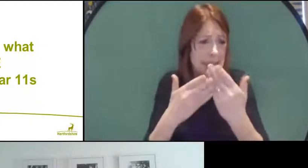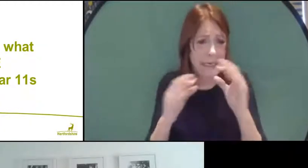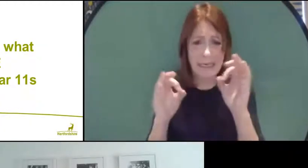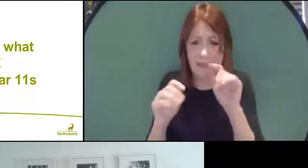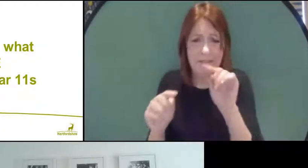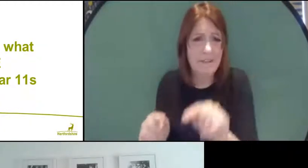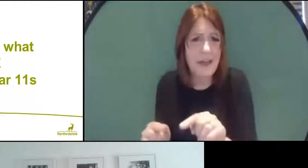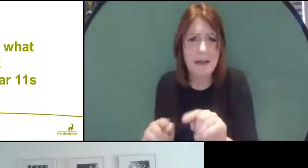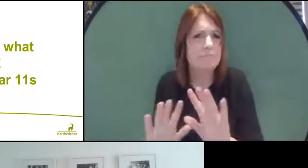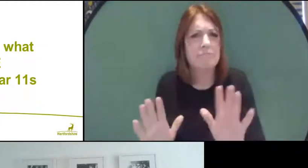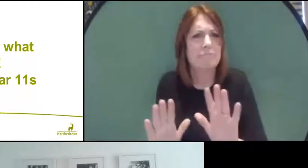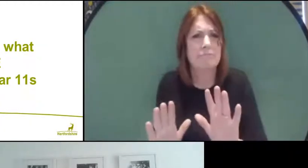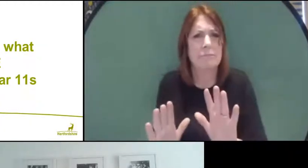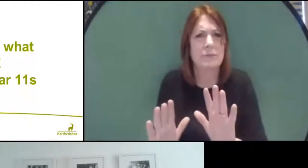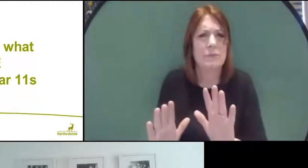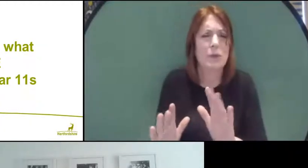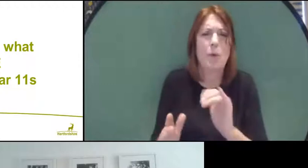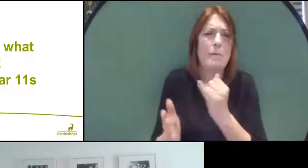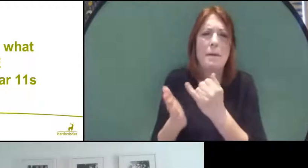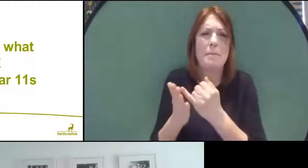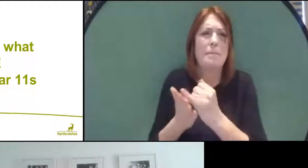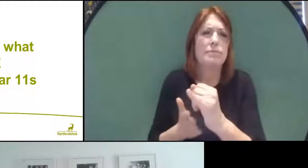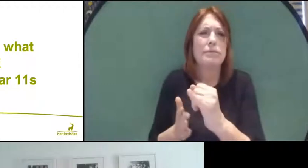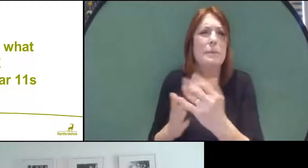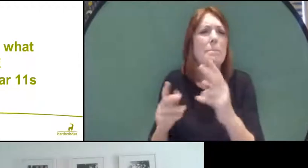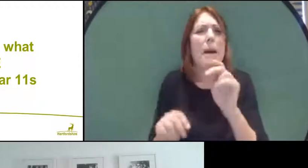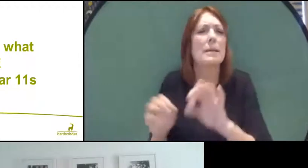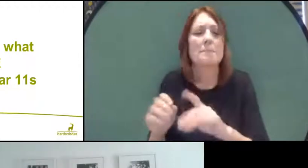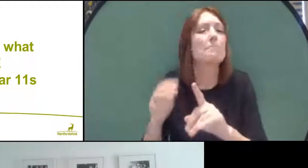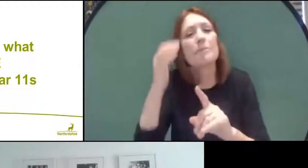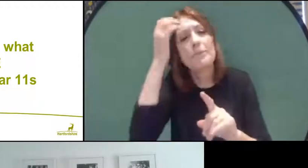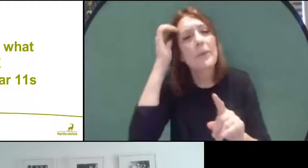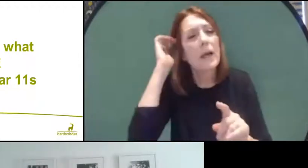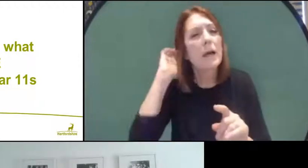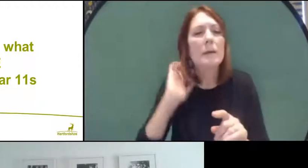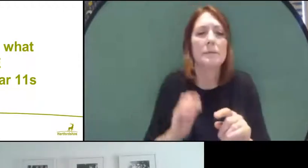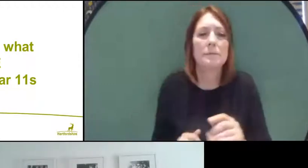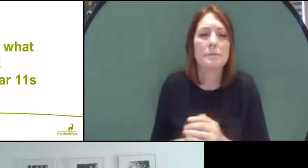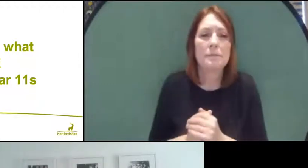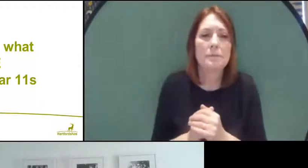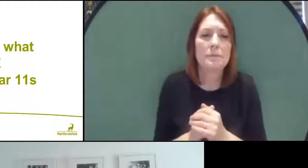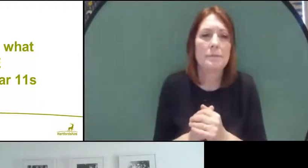Okay, so it's very clear that it has to take account of time missed - that's the first thing.